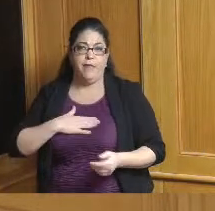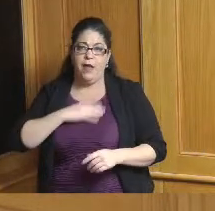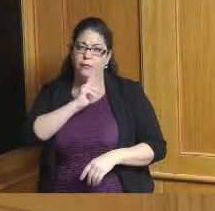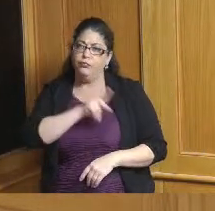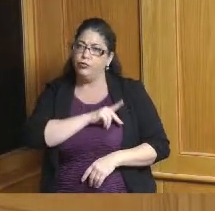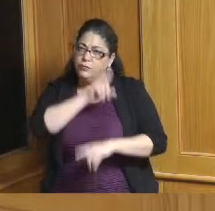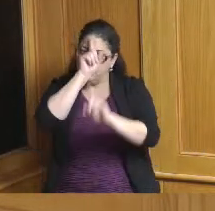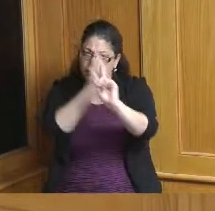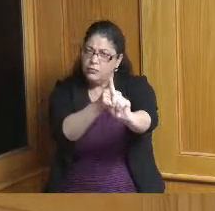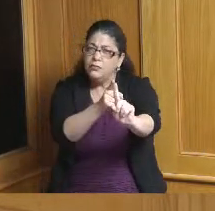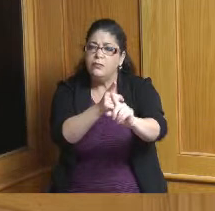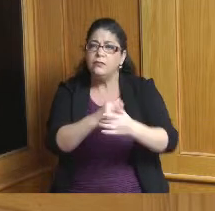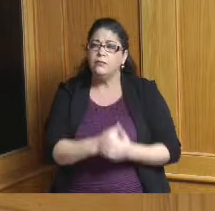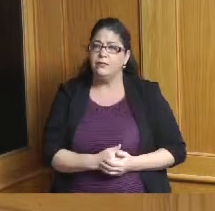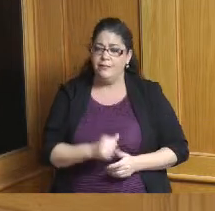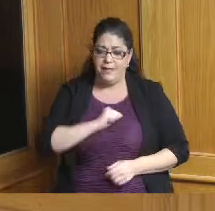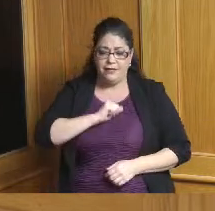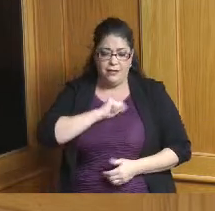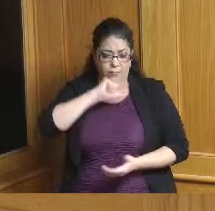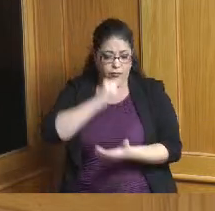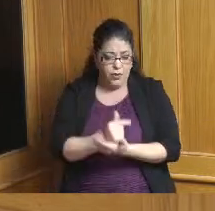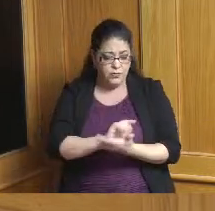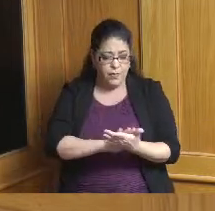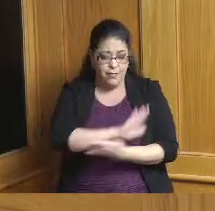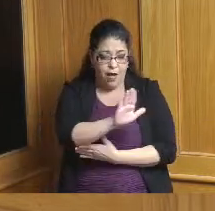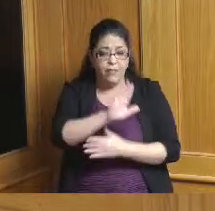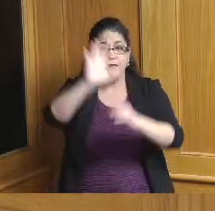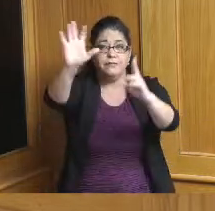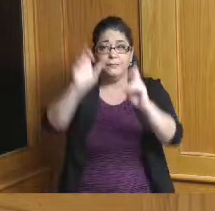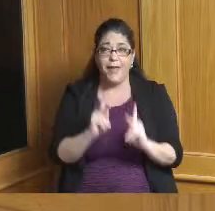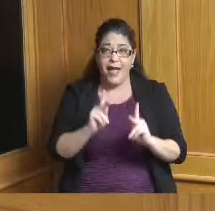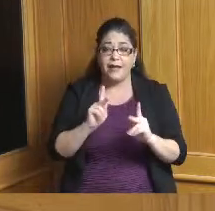after coming back from college a lot of my friends did not they said I got to go to Atlanta I got to